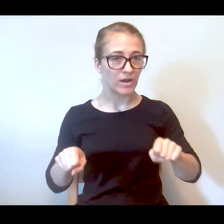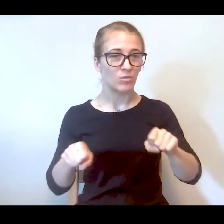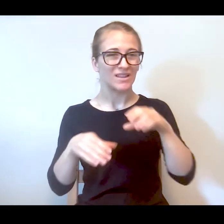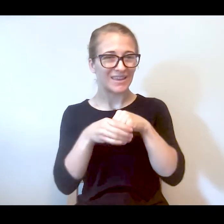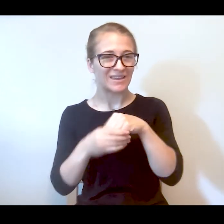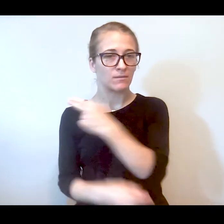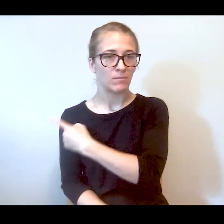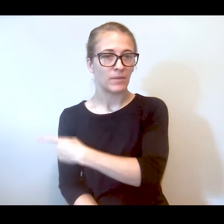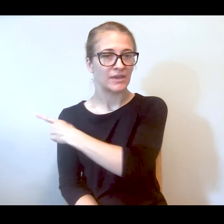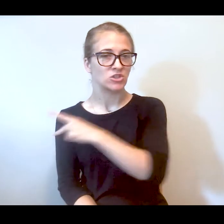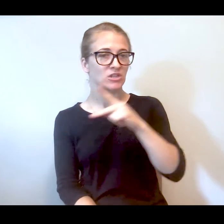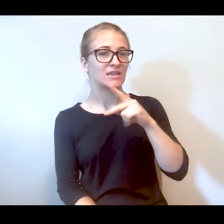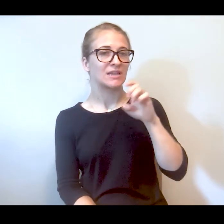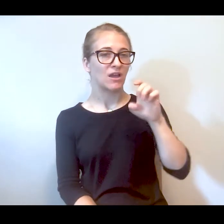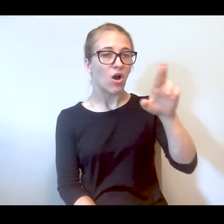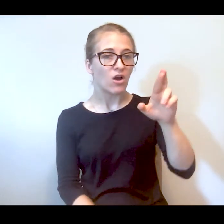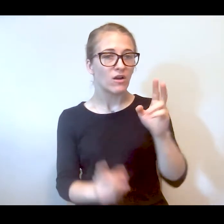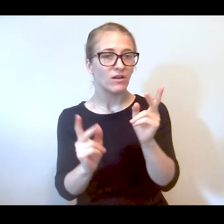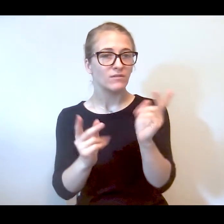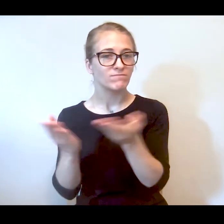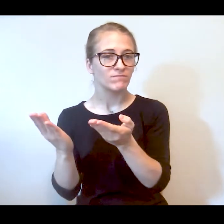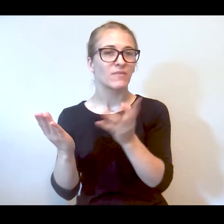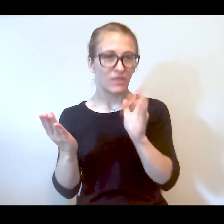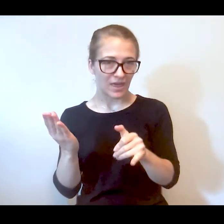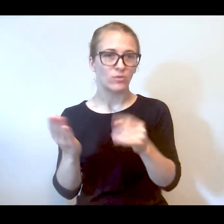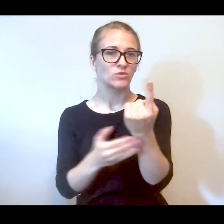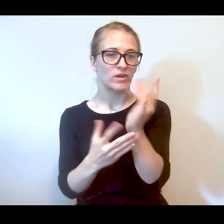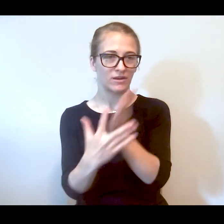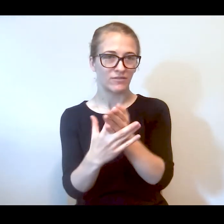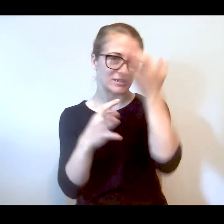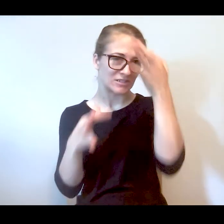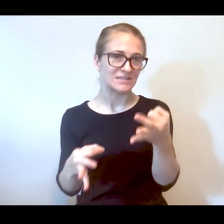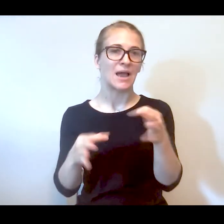for behavioral health crises was one of the interventions they picked.